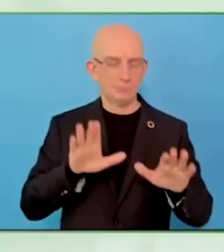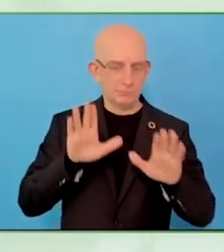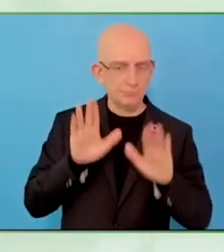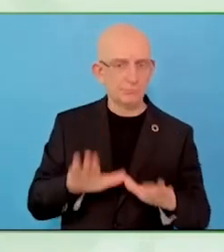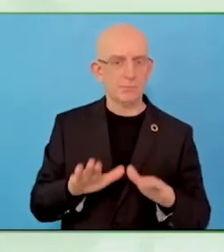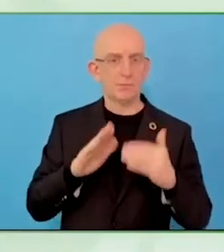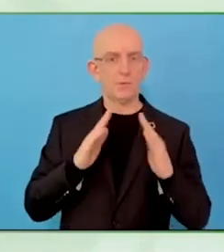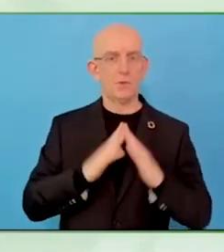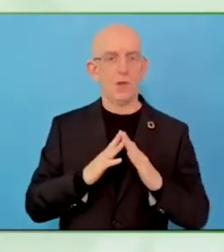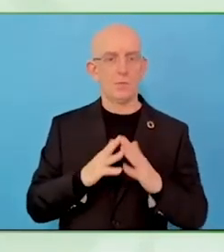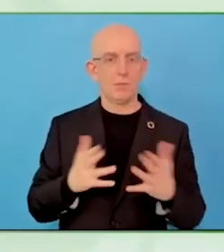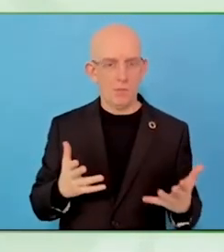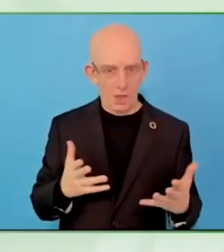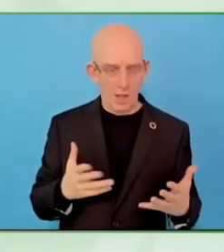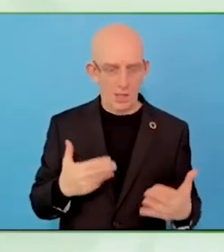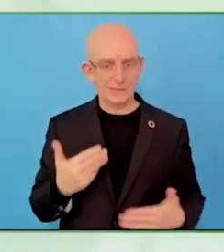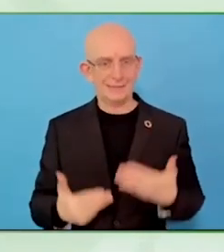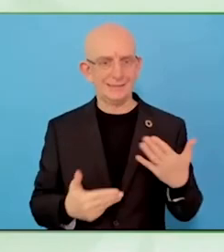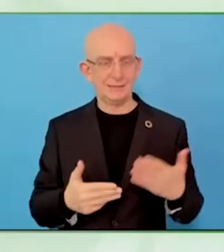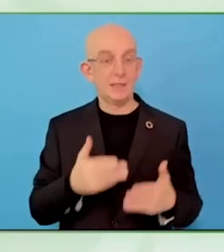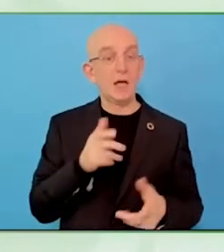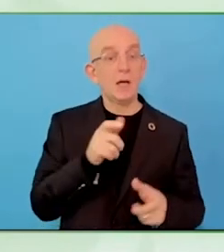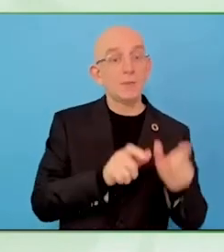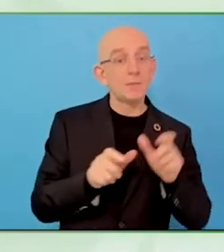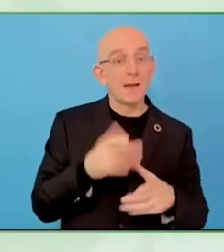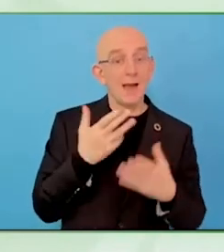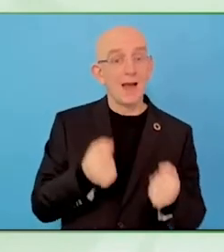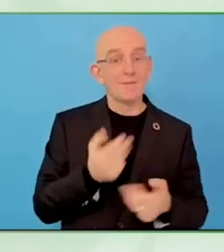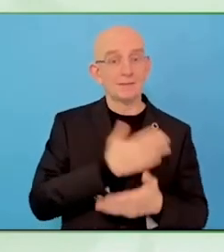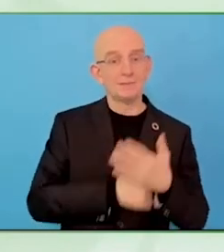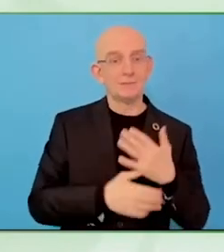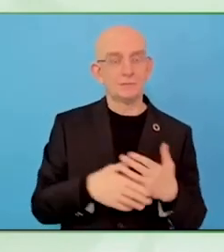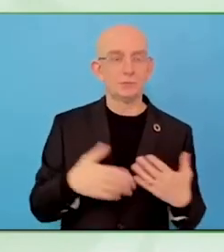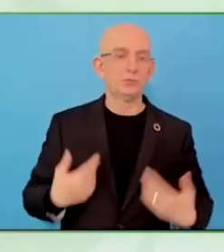To be able to do something special for them through the arts, we